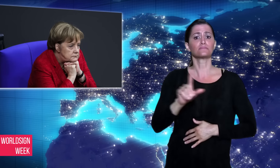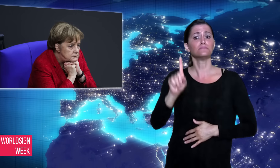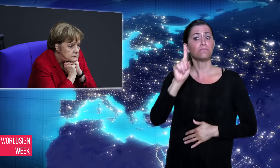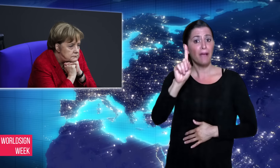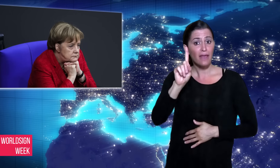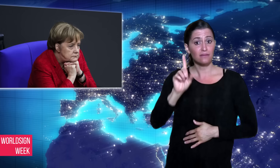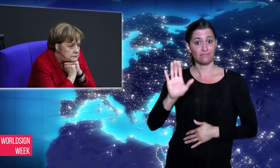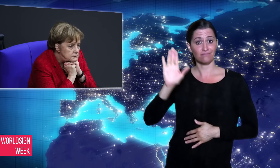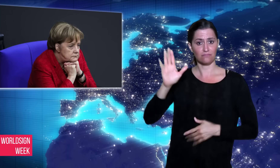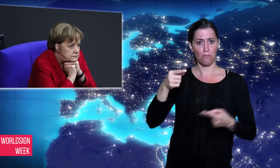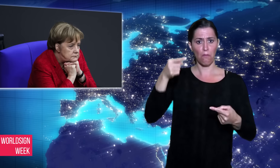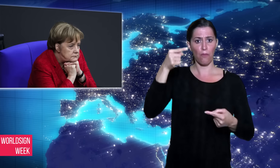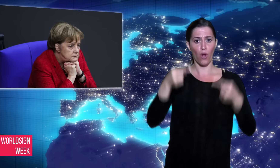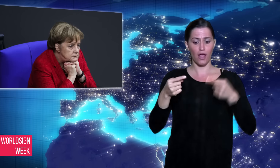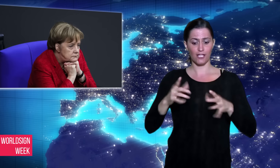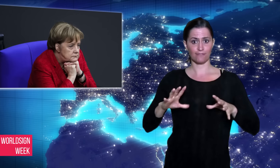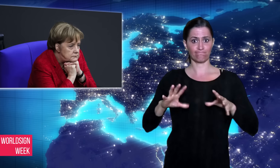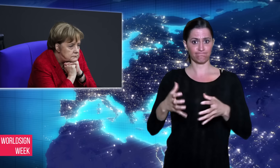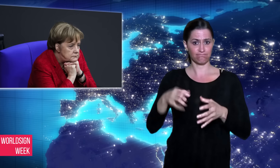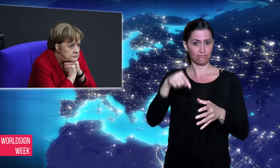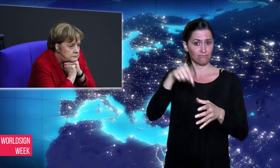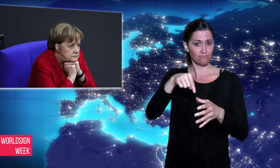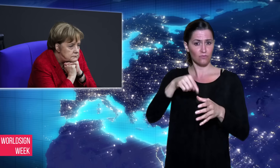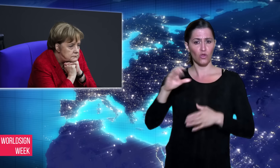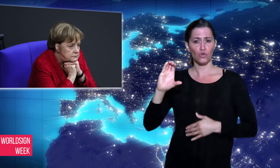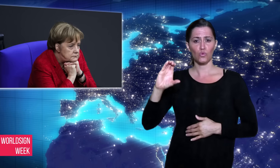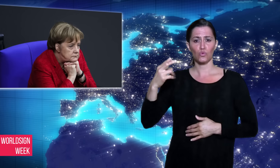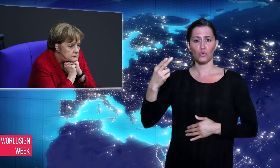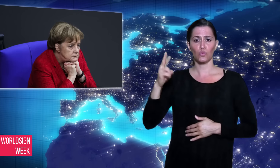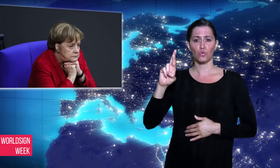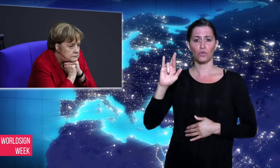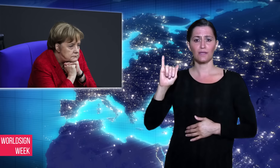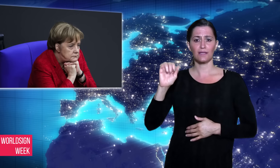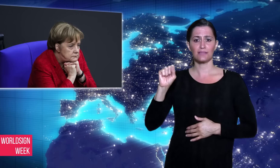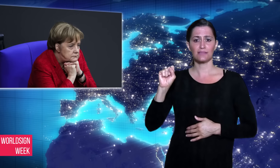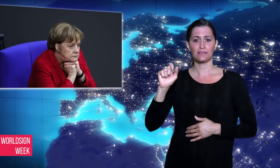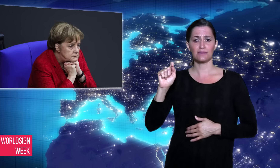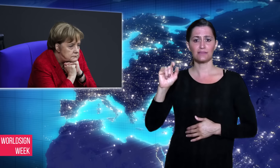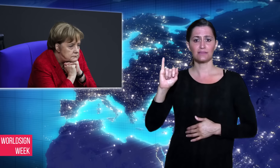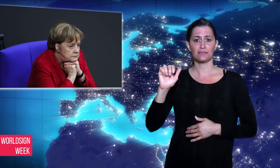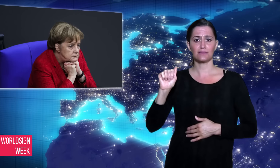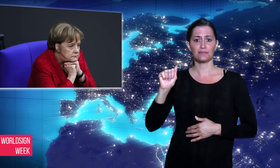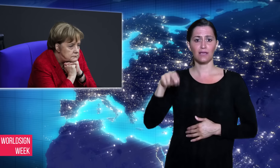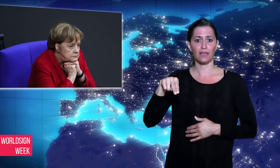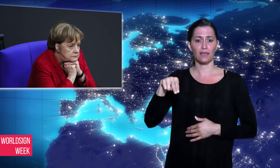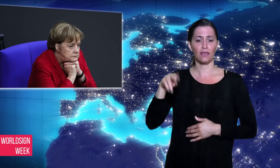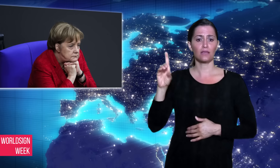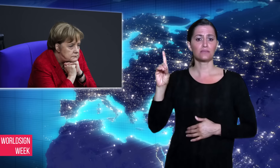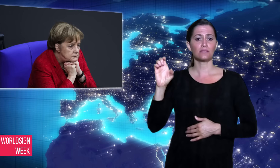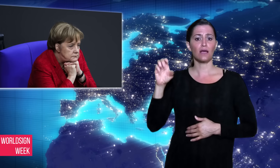votes so it is not a majority